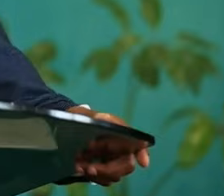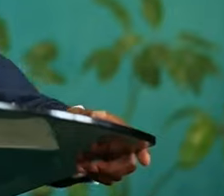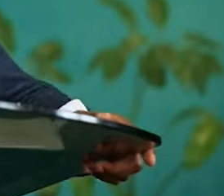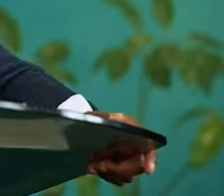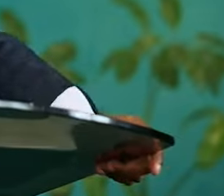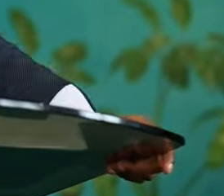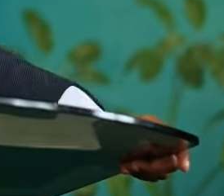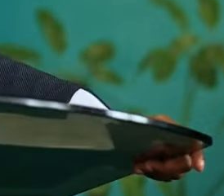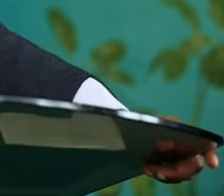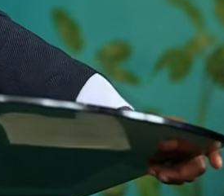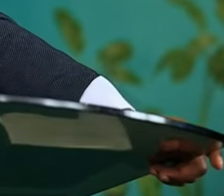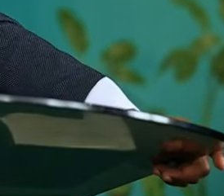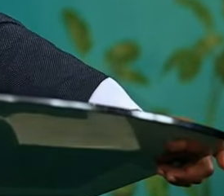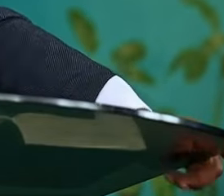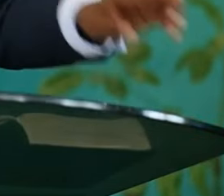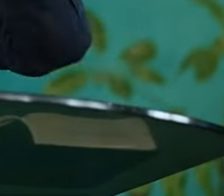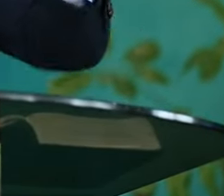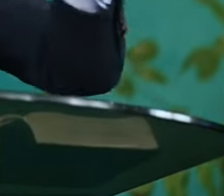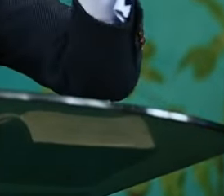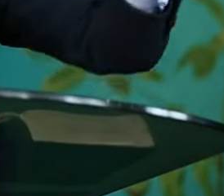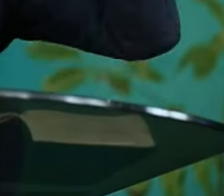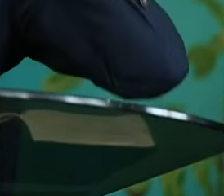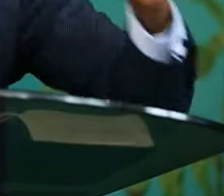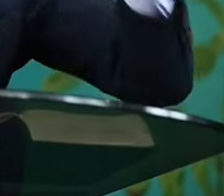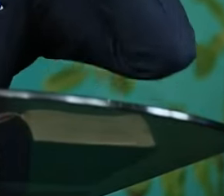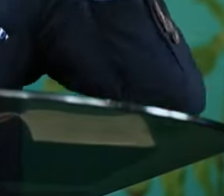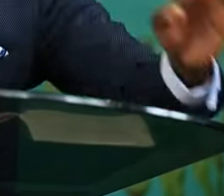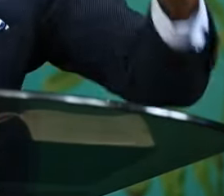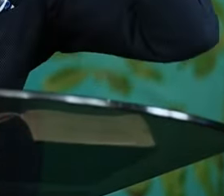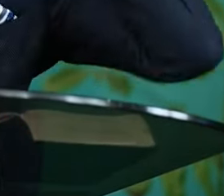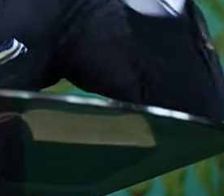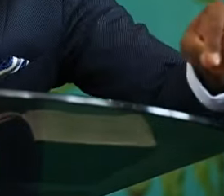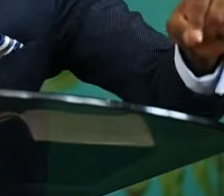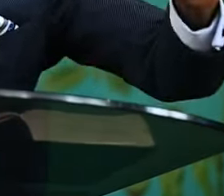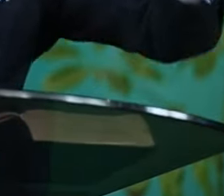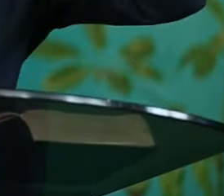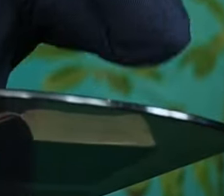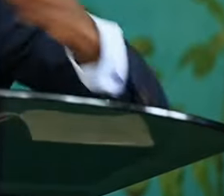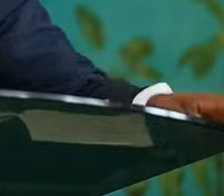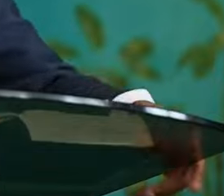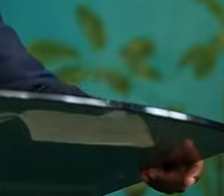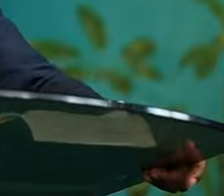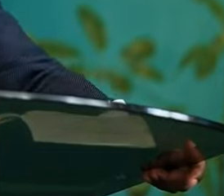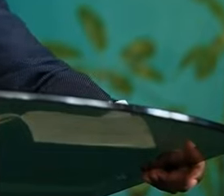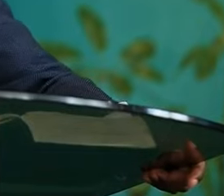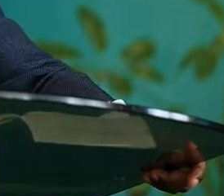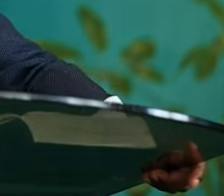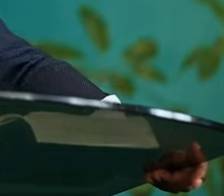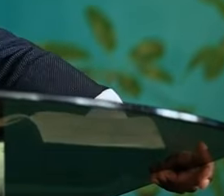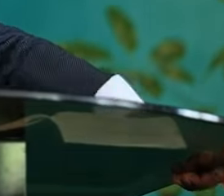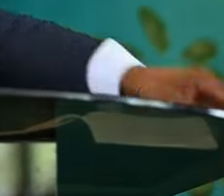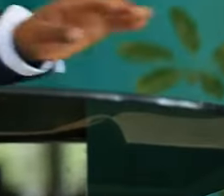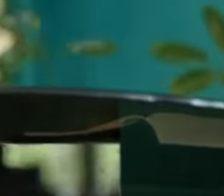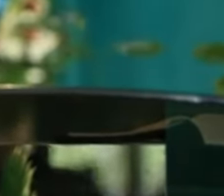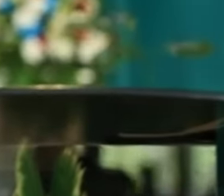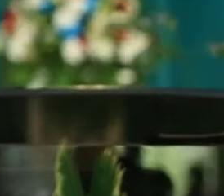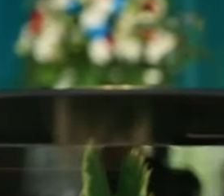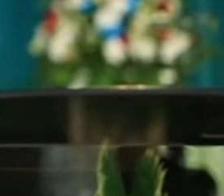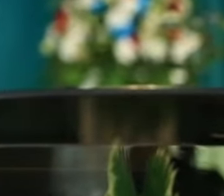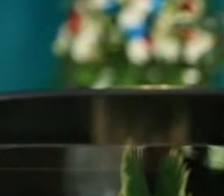the healing shall come no one members let me speak to my church stop this dependence on your pastors